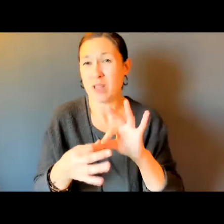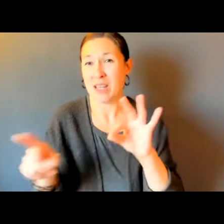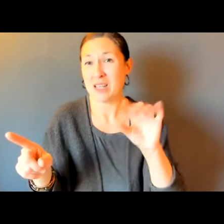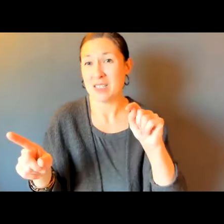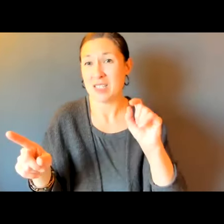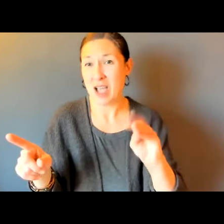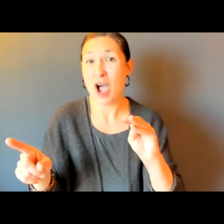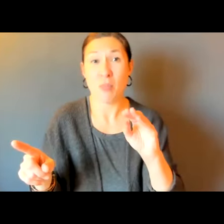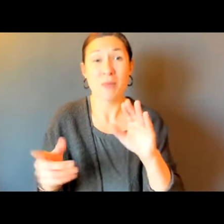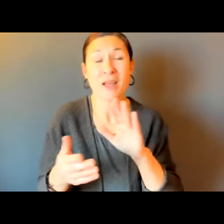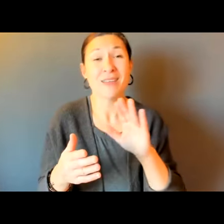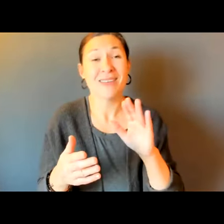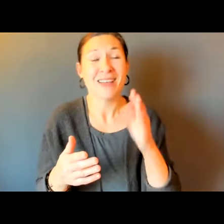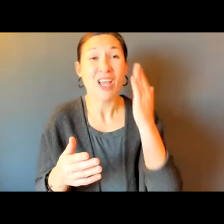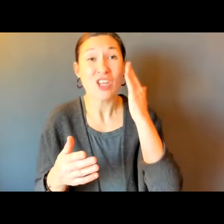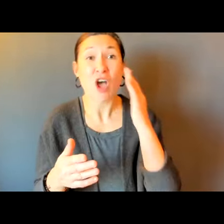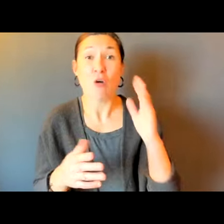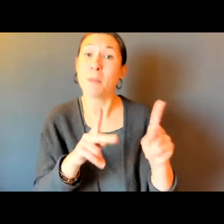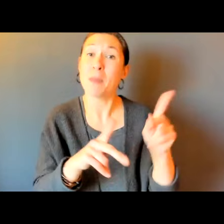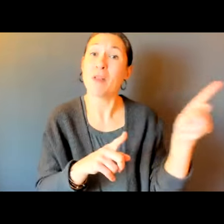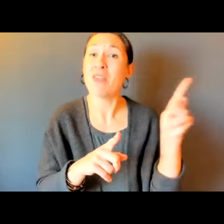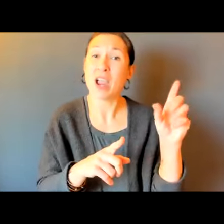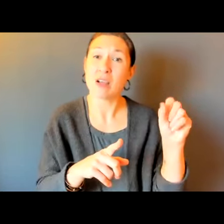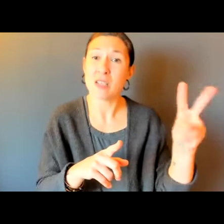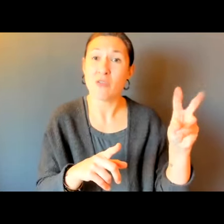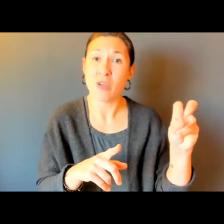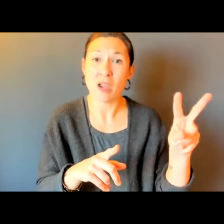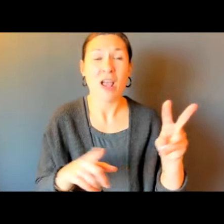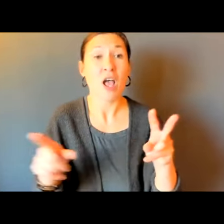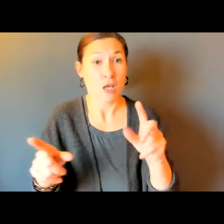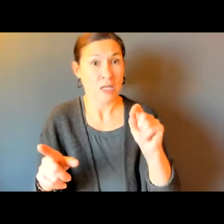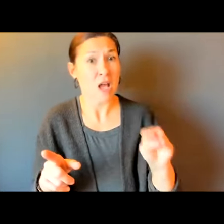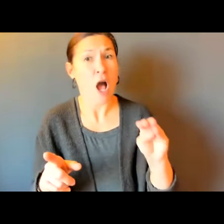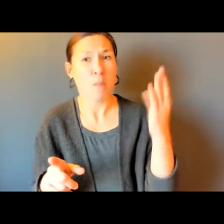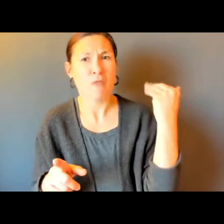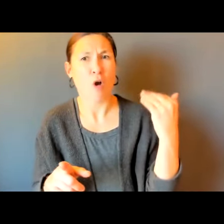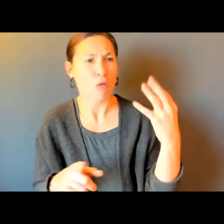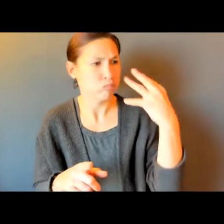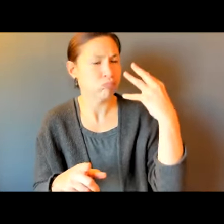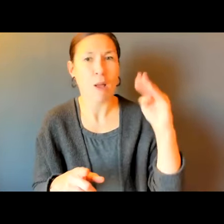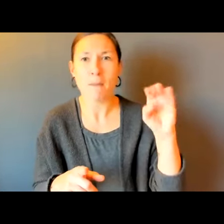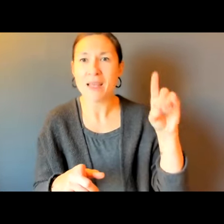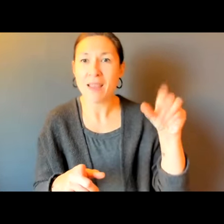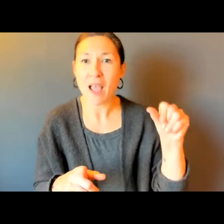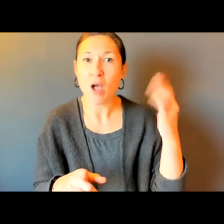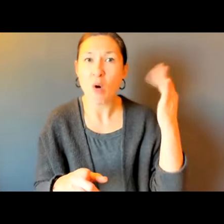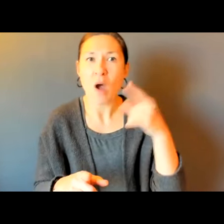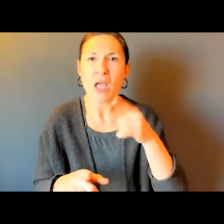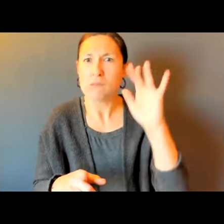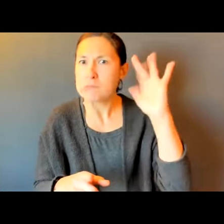TODAY. REGARDING WHAT TOM GILBERT SAID. YOU HAVE A LOT OF NICE SHOUT-OUTS.